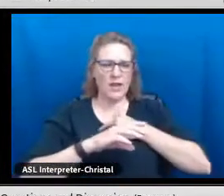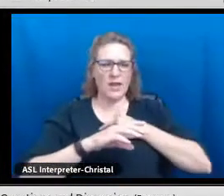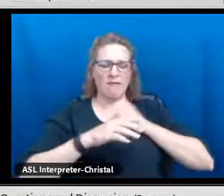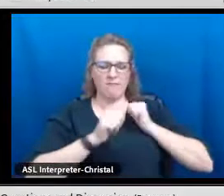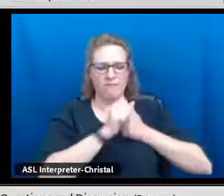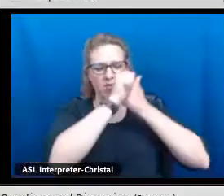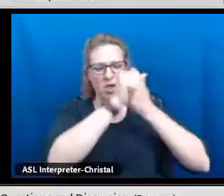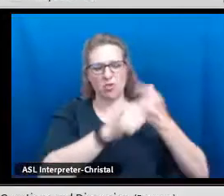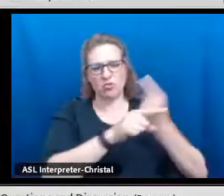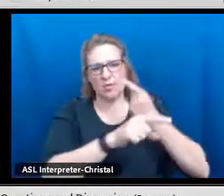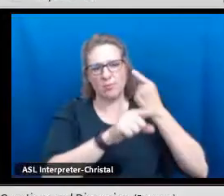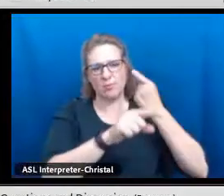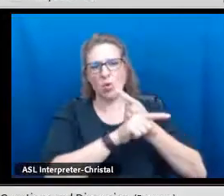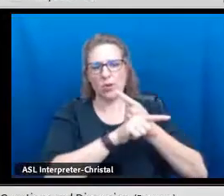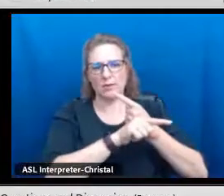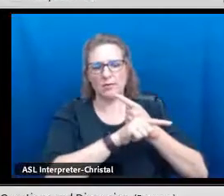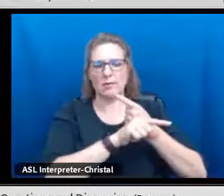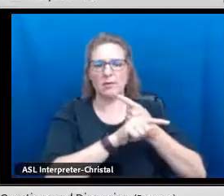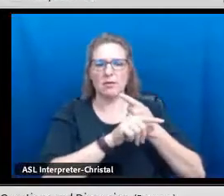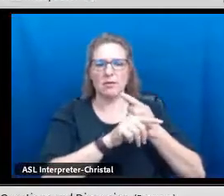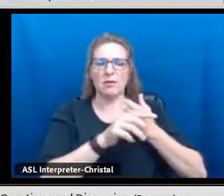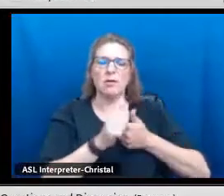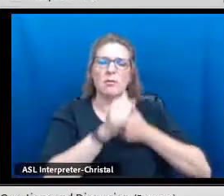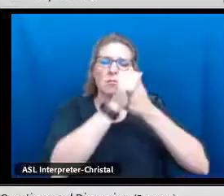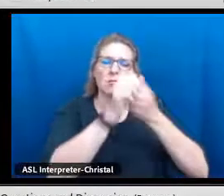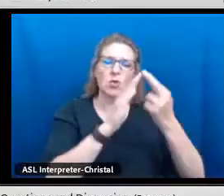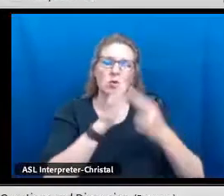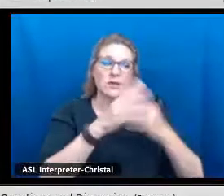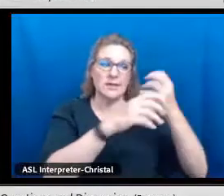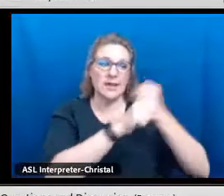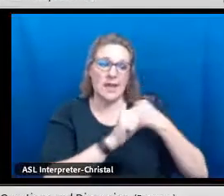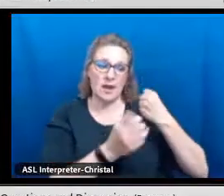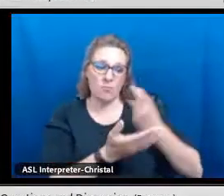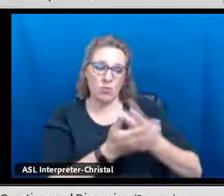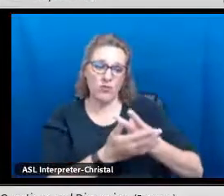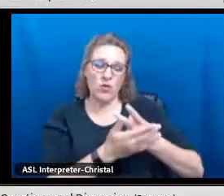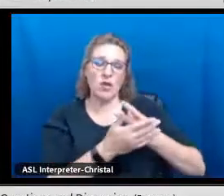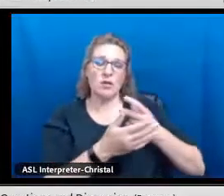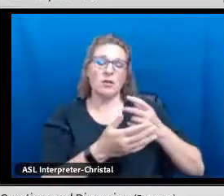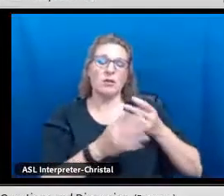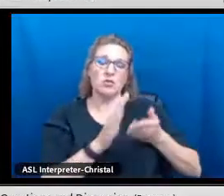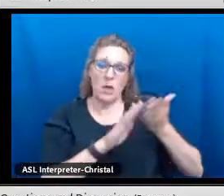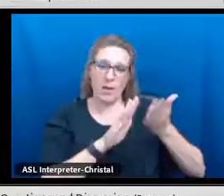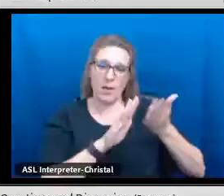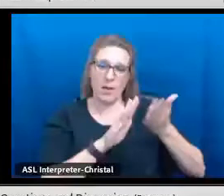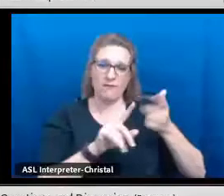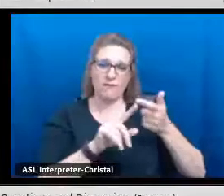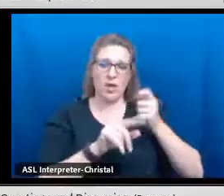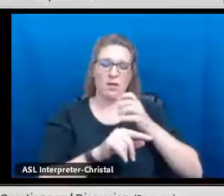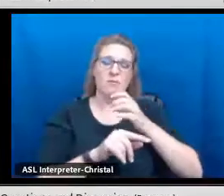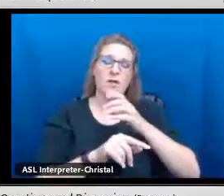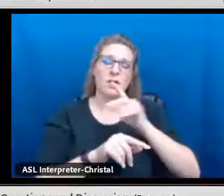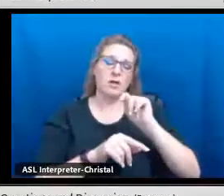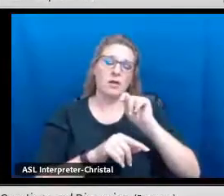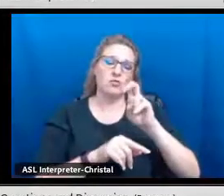And so, once we have gone through the appropriate protocol to gain blessing and approval to